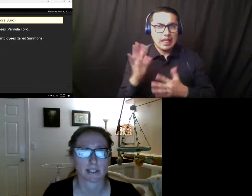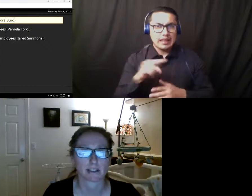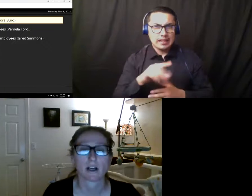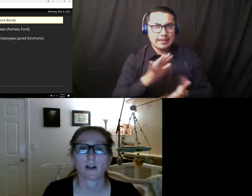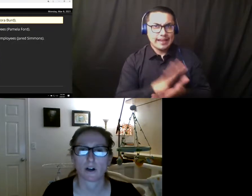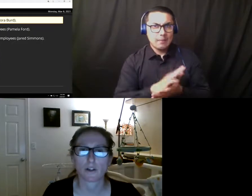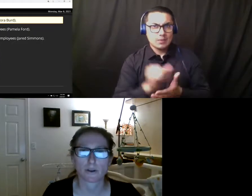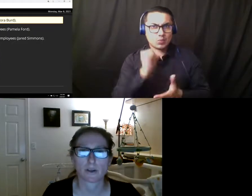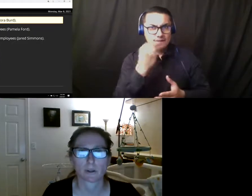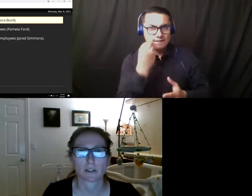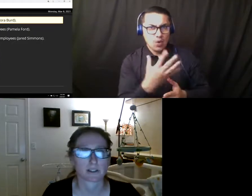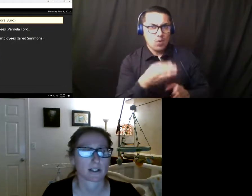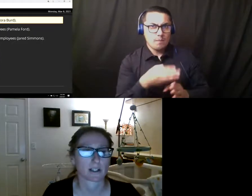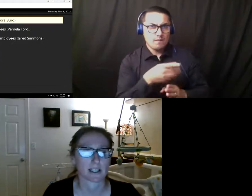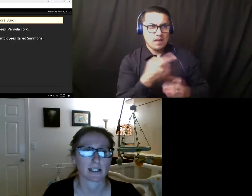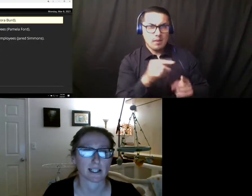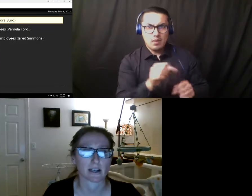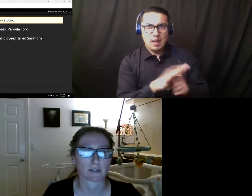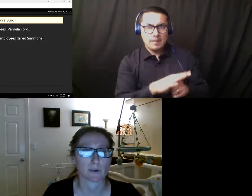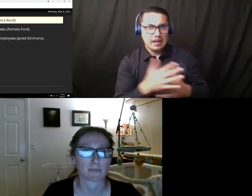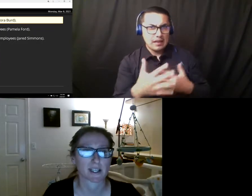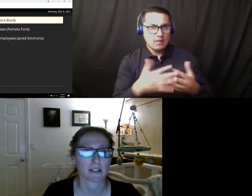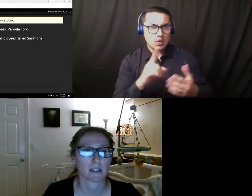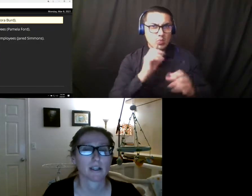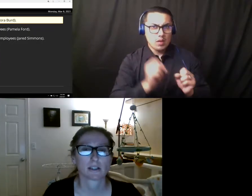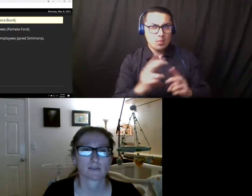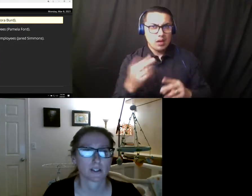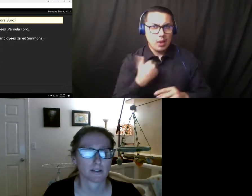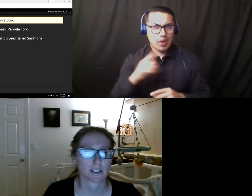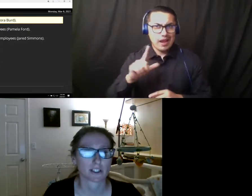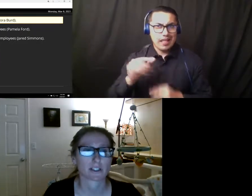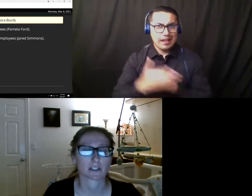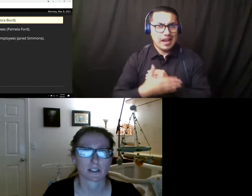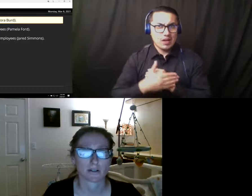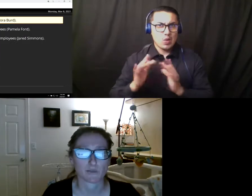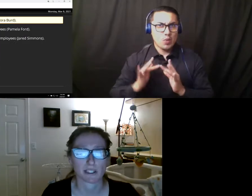although they were listed on the L.A. County website. The Federation continues to be